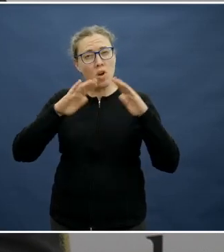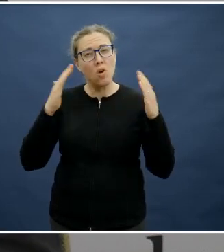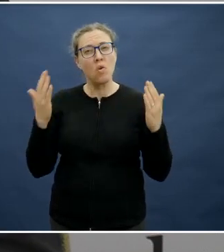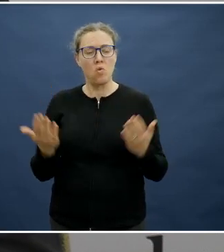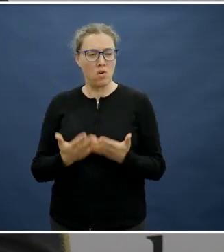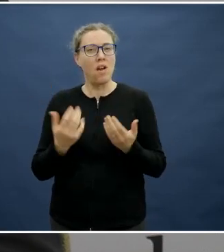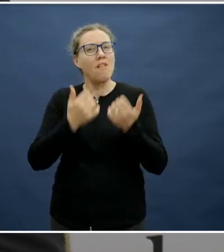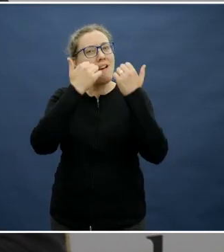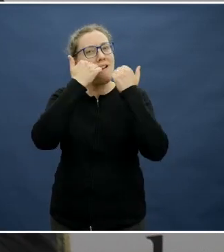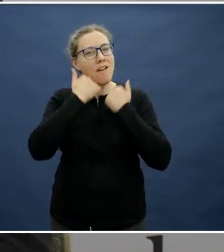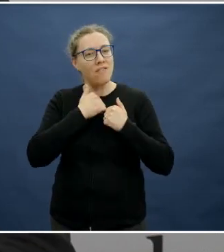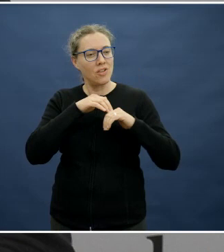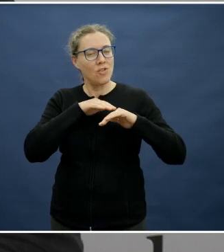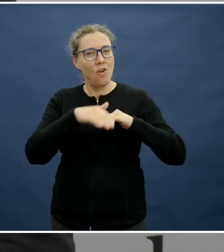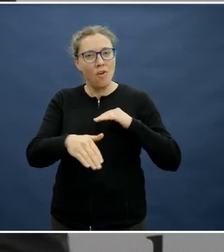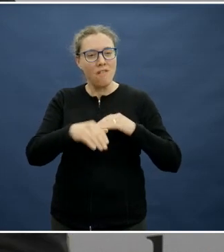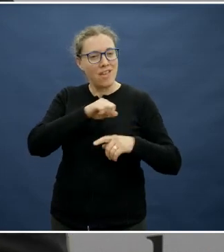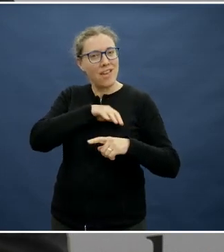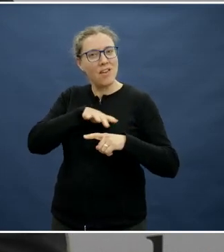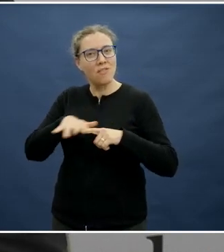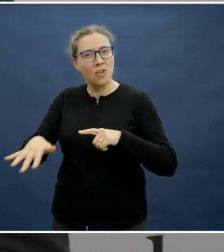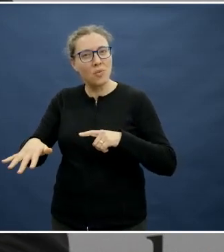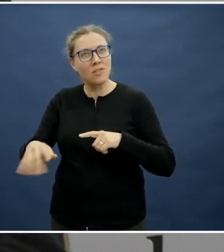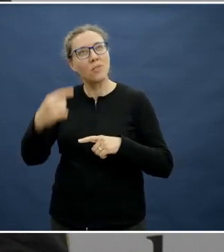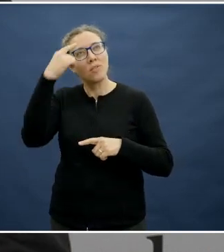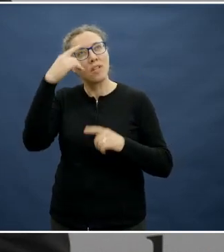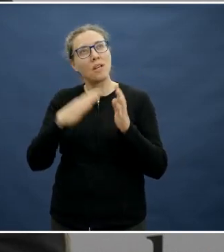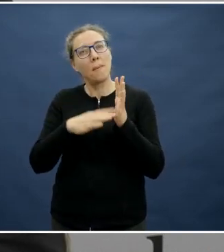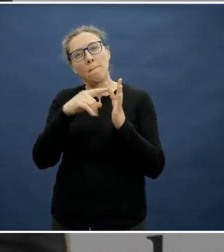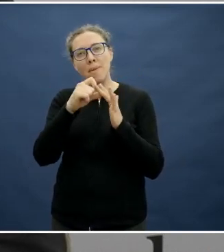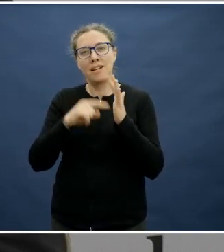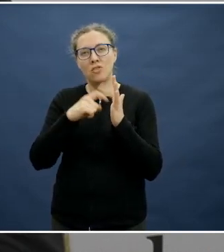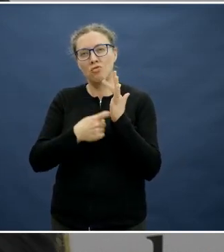When you think about the Mediterranean diet, when you think about Japanese, arguably the